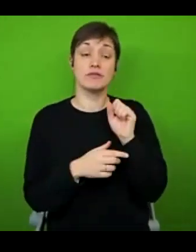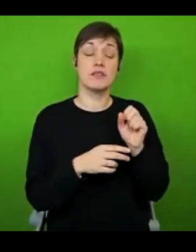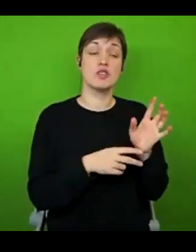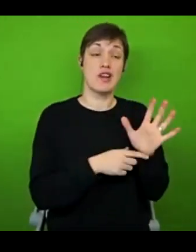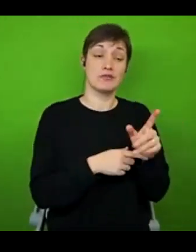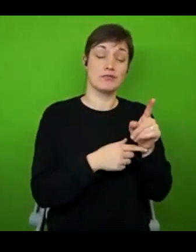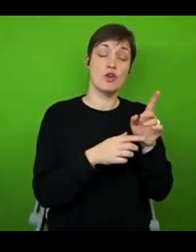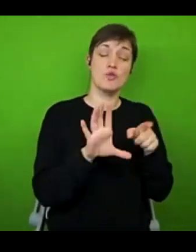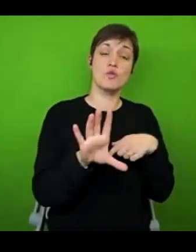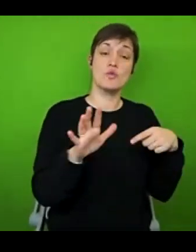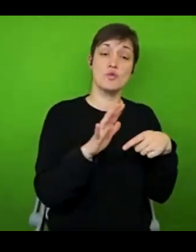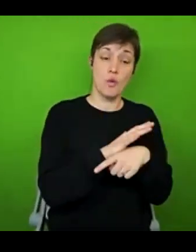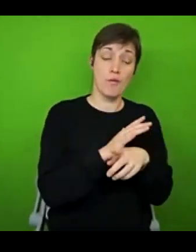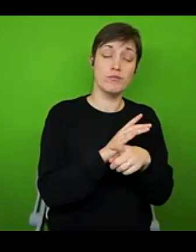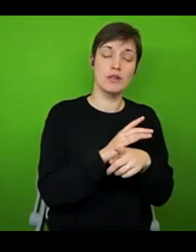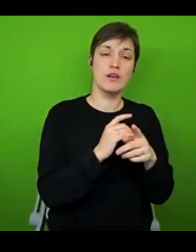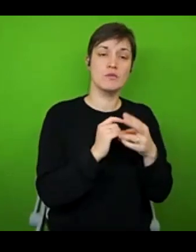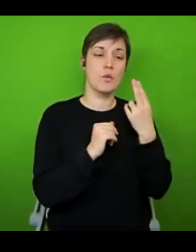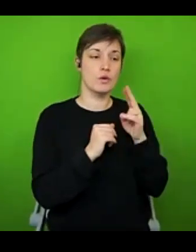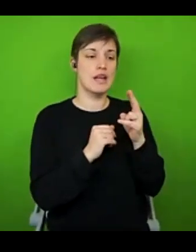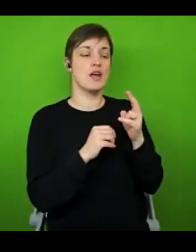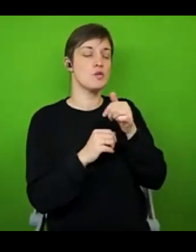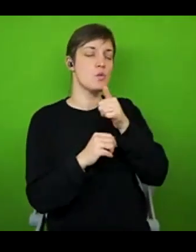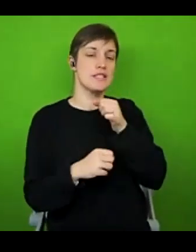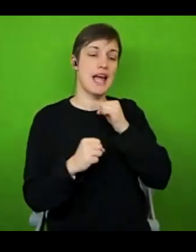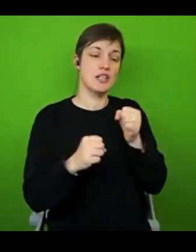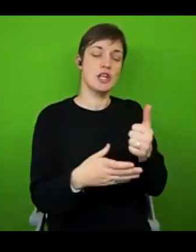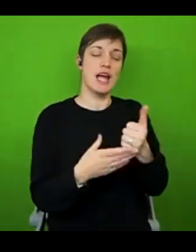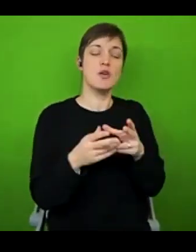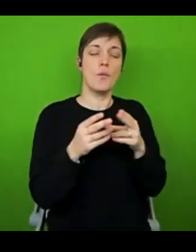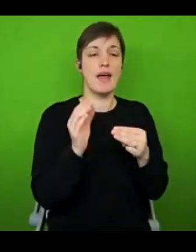aids with ME where I dive a bit more into that. I think